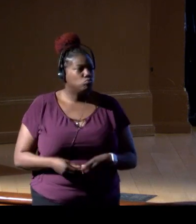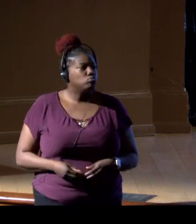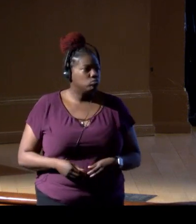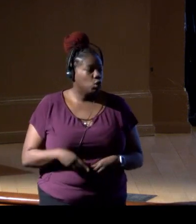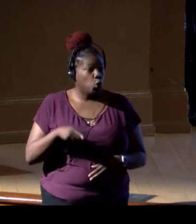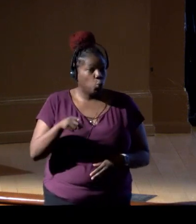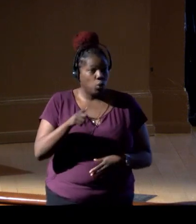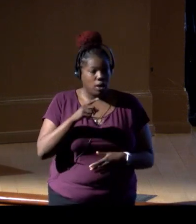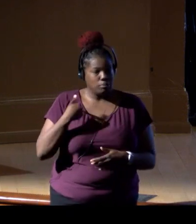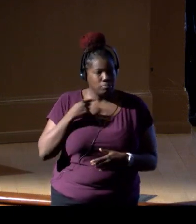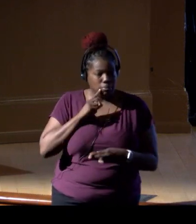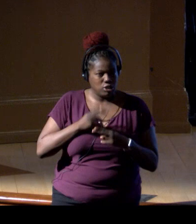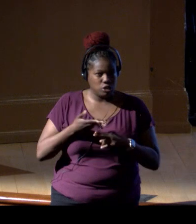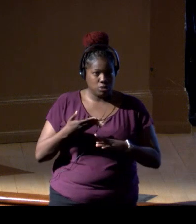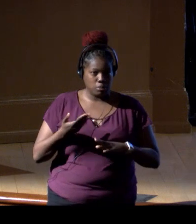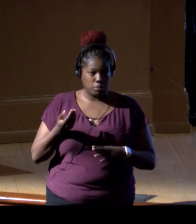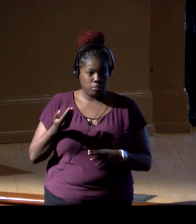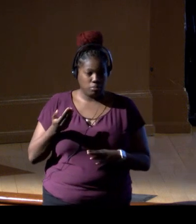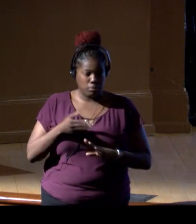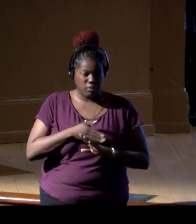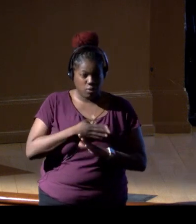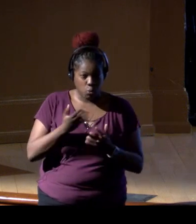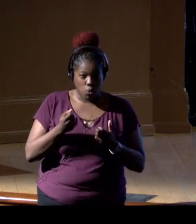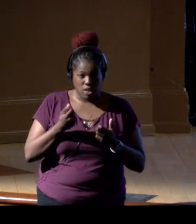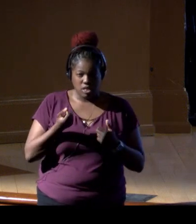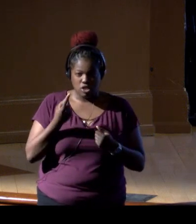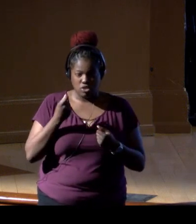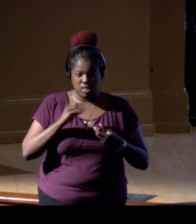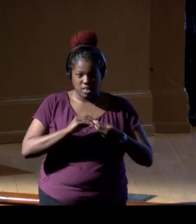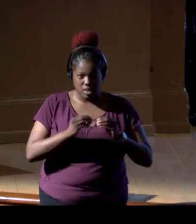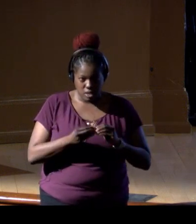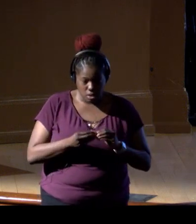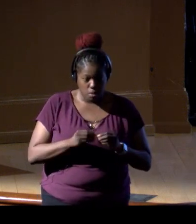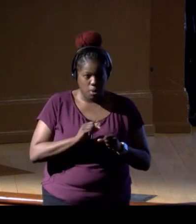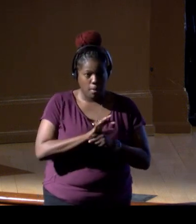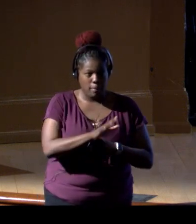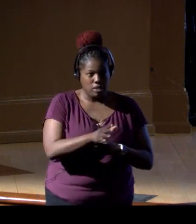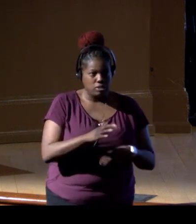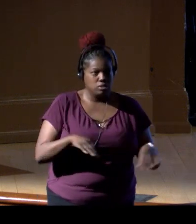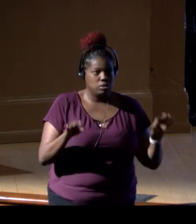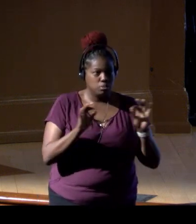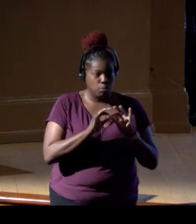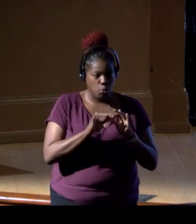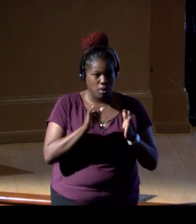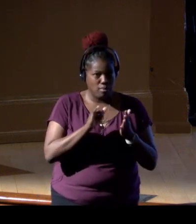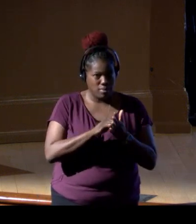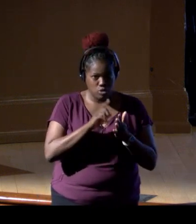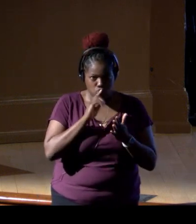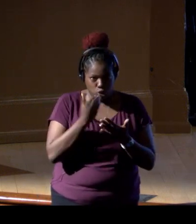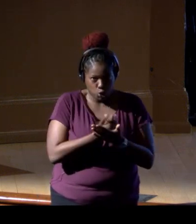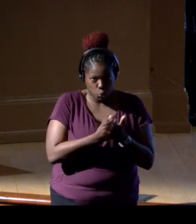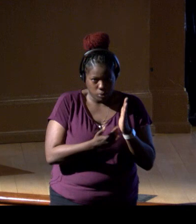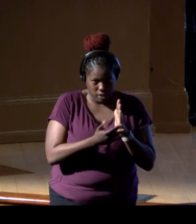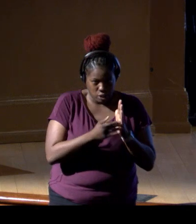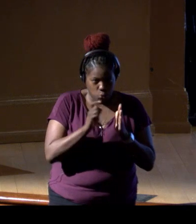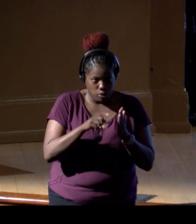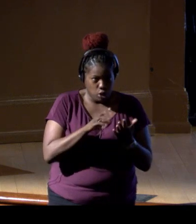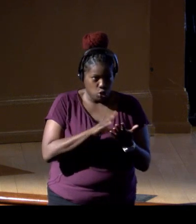we wanna understand not only the numbers of animals, so abundance is absolutely critical, and that's cutting-edge. We need to figure that out for these rare targets